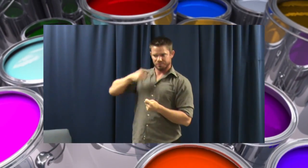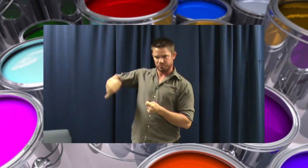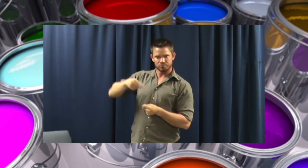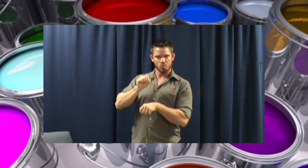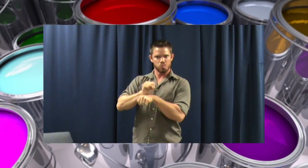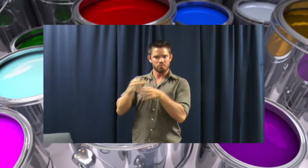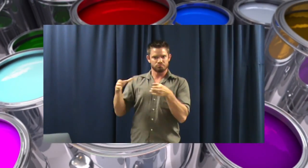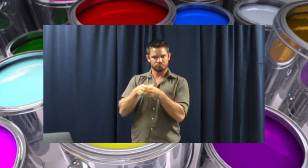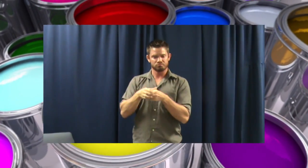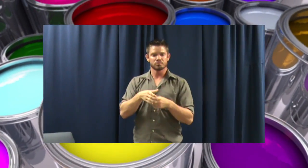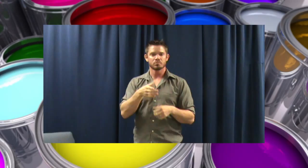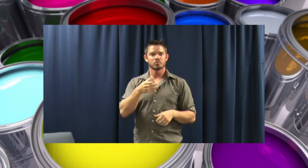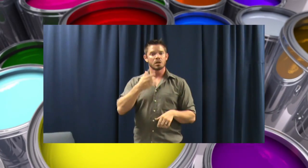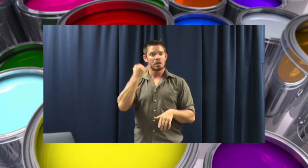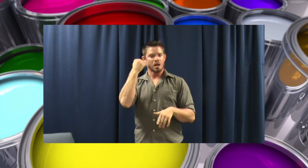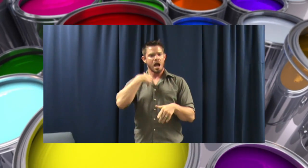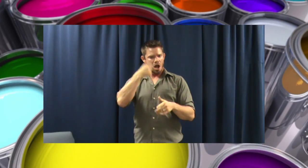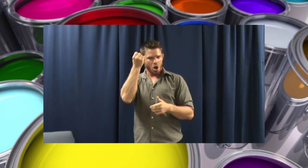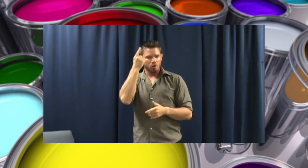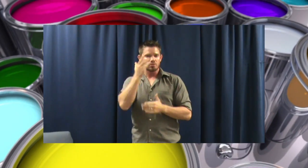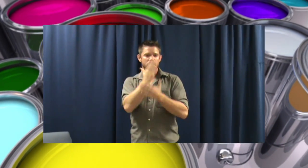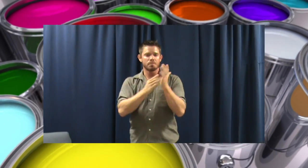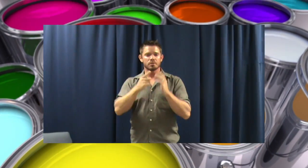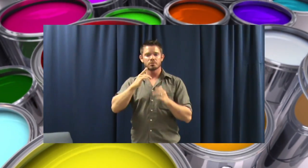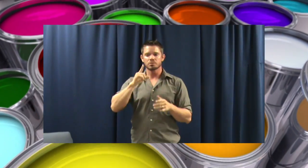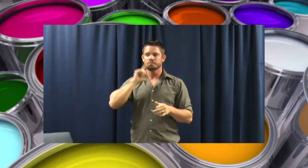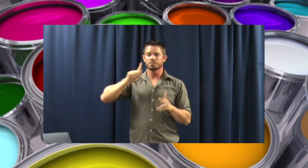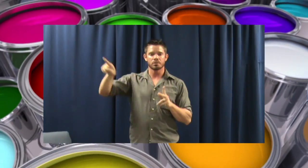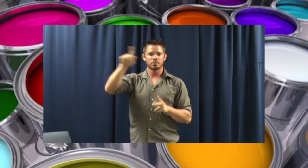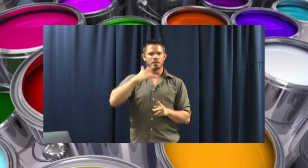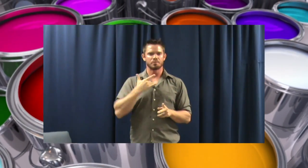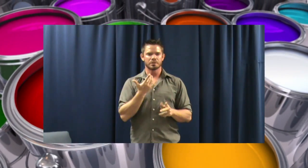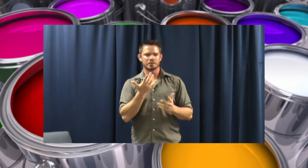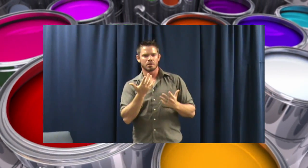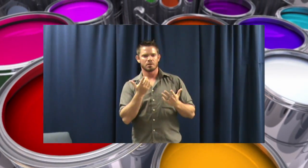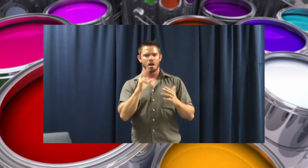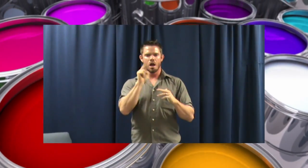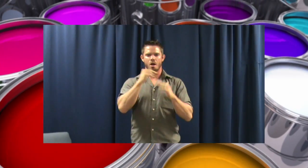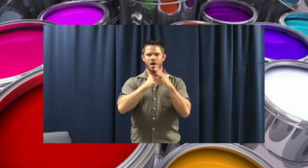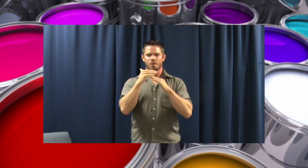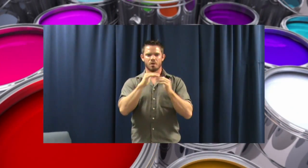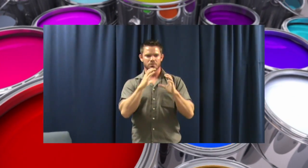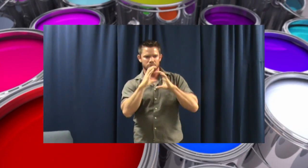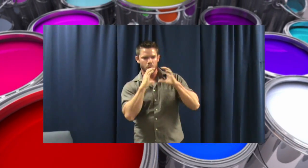also a deaf team. Now I heard from time to time that there are deaf people who feel uncomfortable